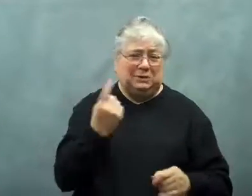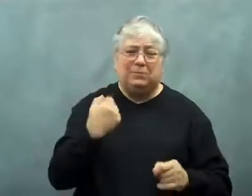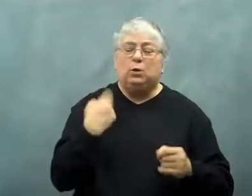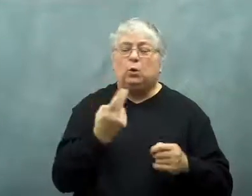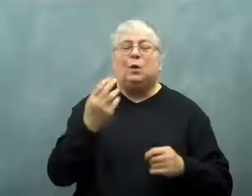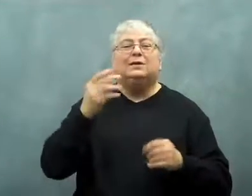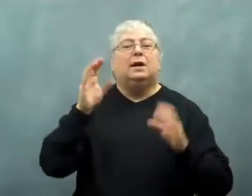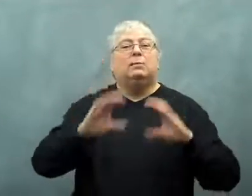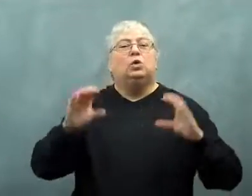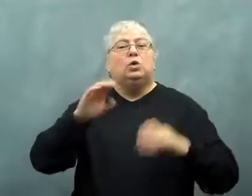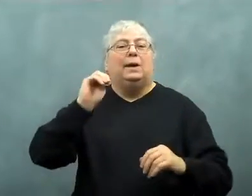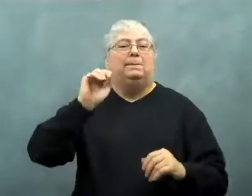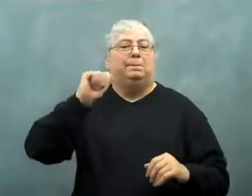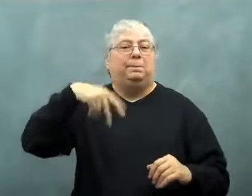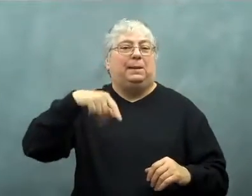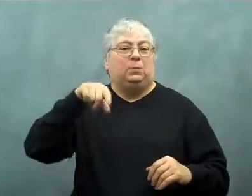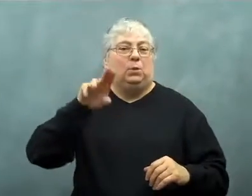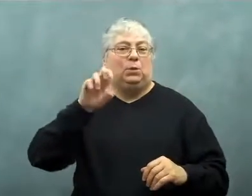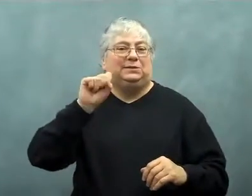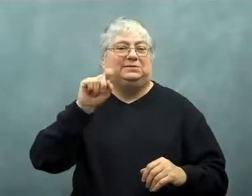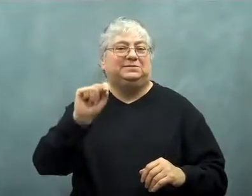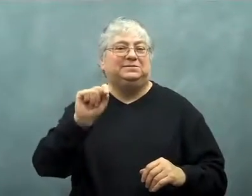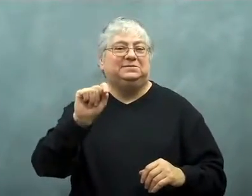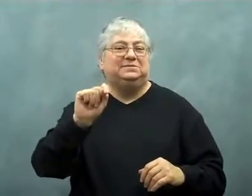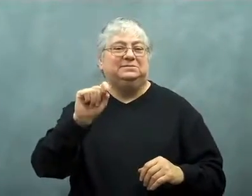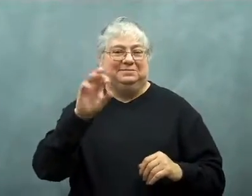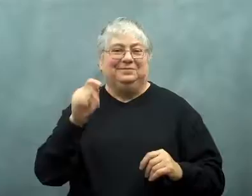I used Mapquest on the computer.